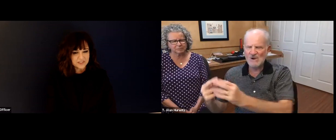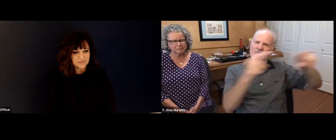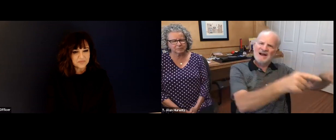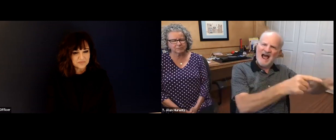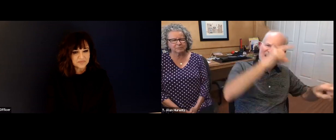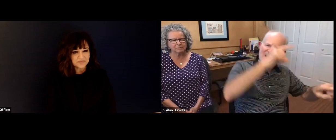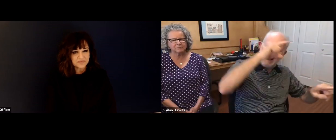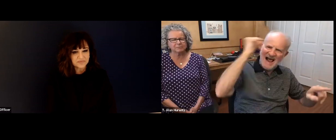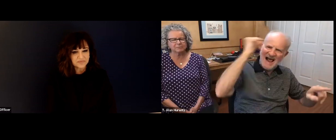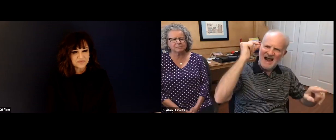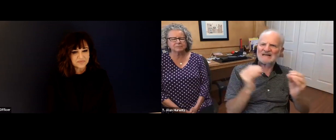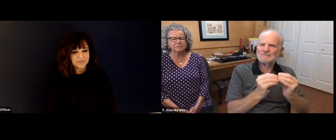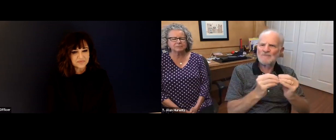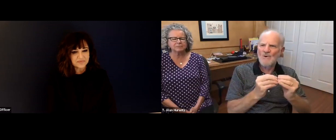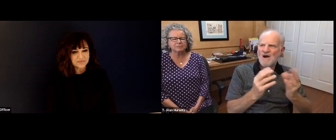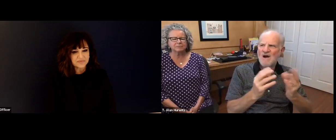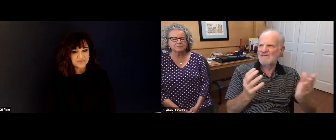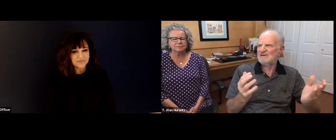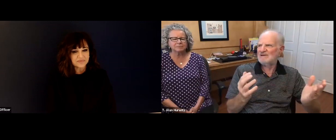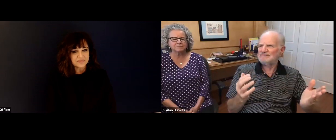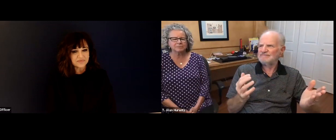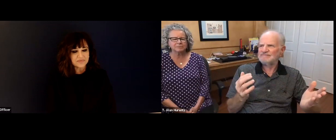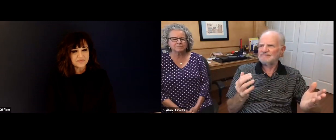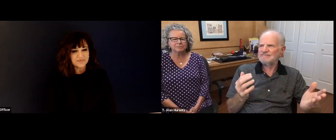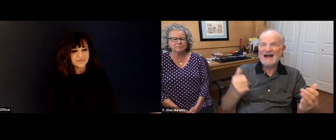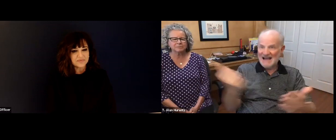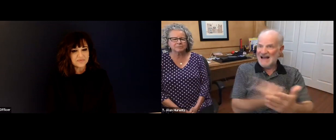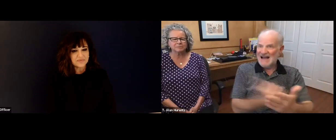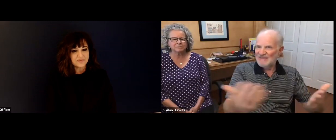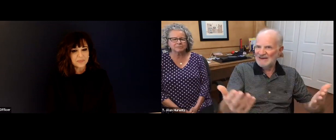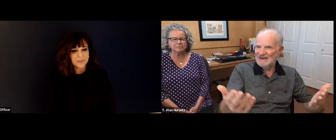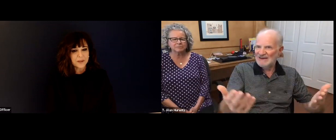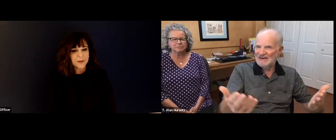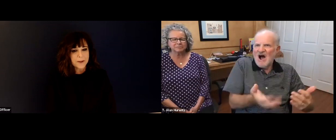solely for the academics and student engagement. So that's